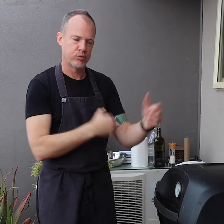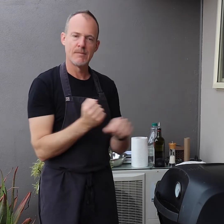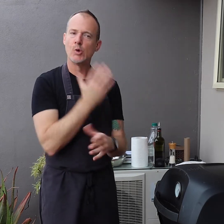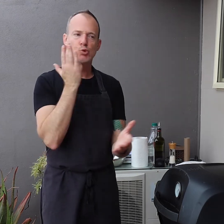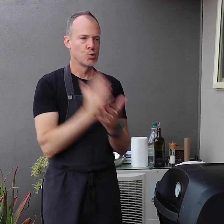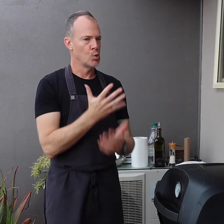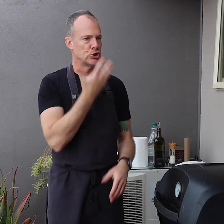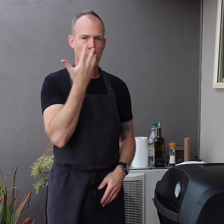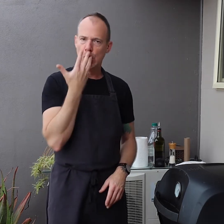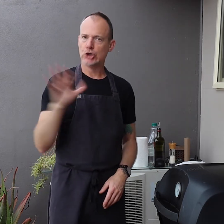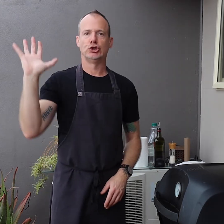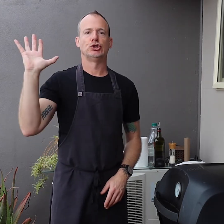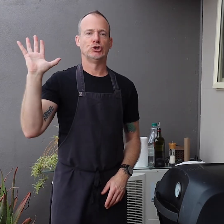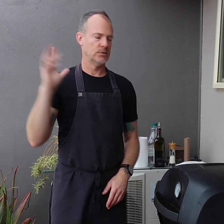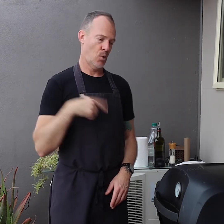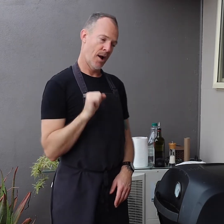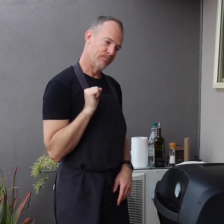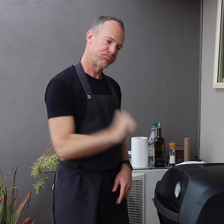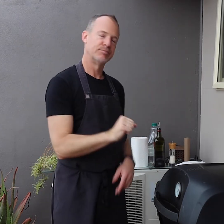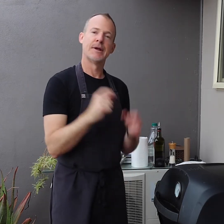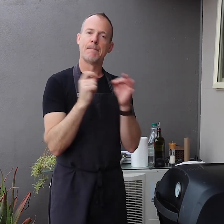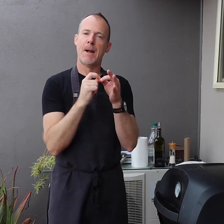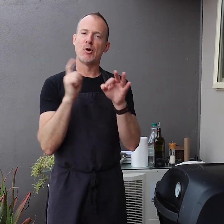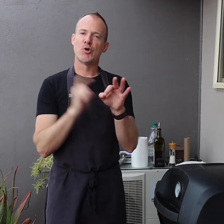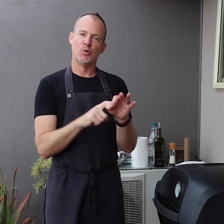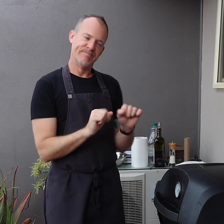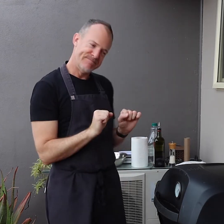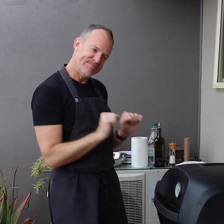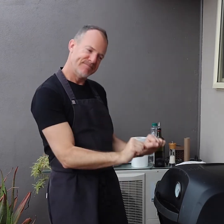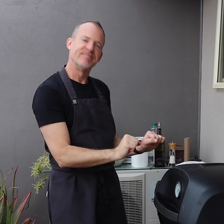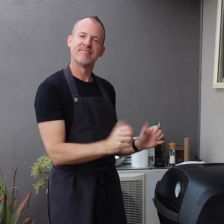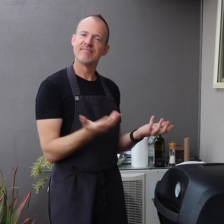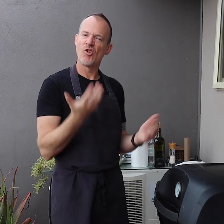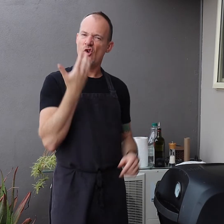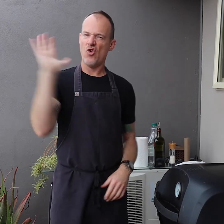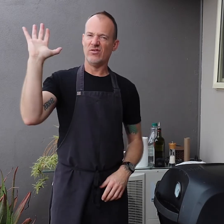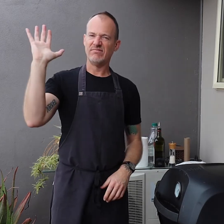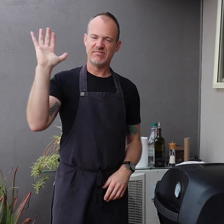Make sure it is hot. As you know, BBQs are meant to be hot.